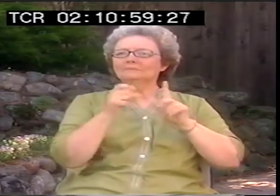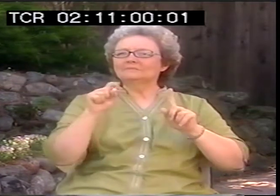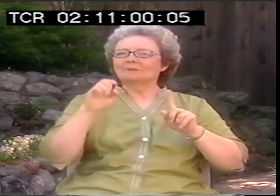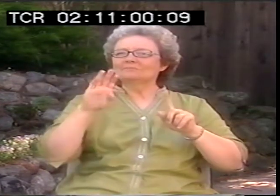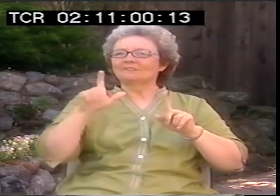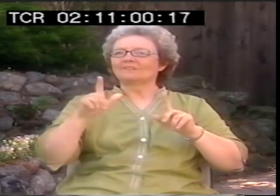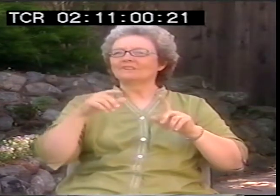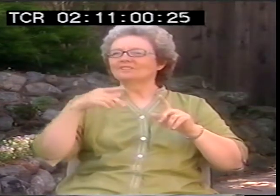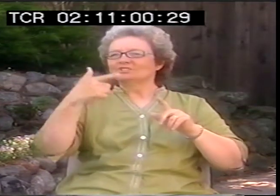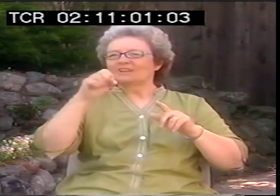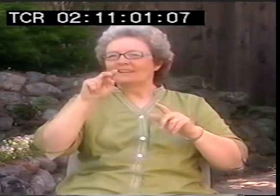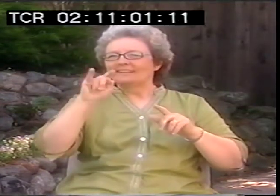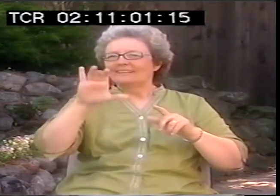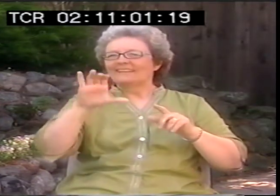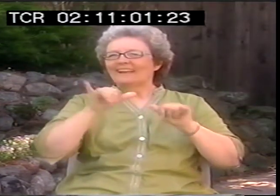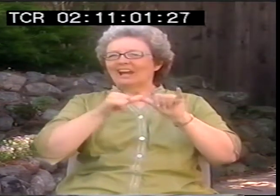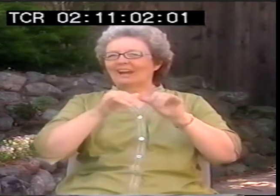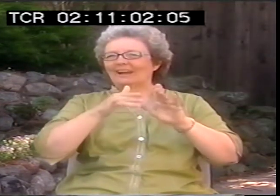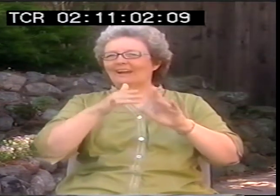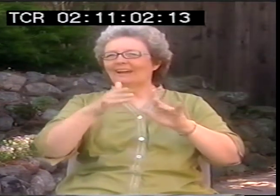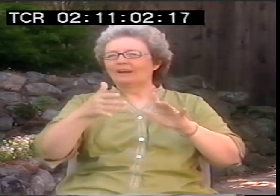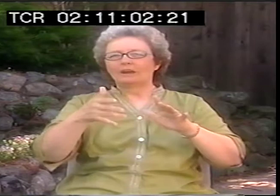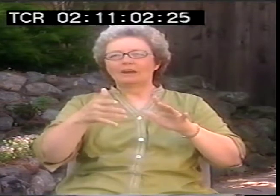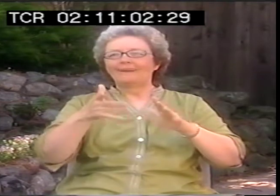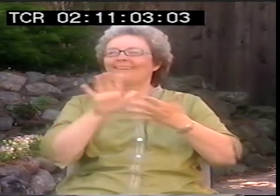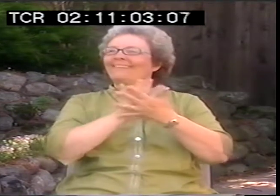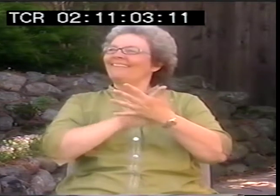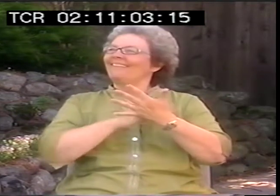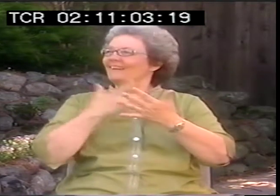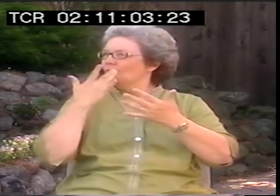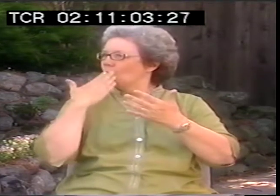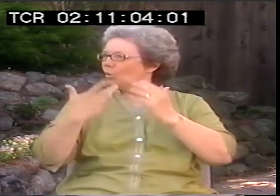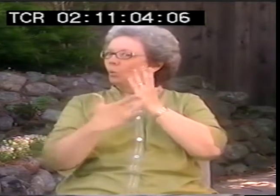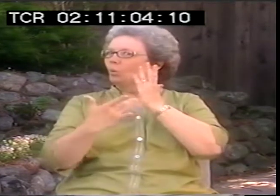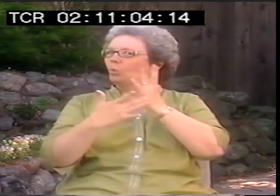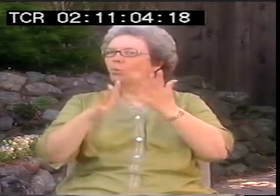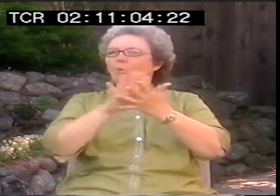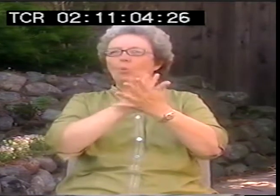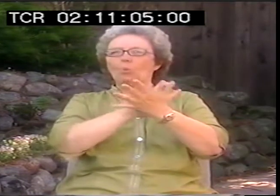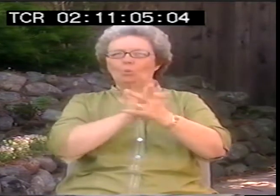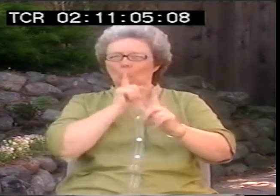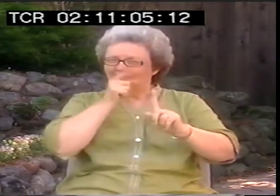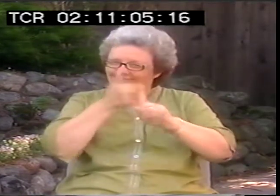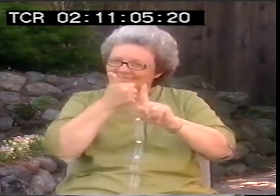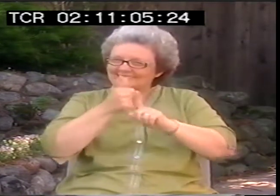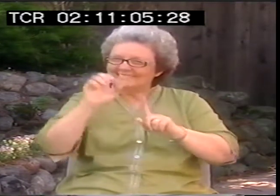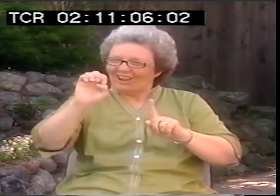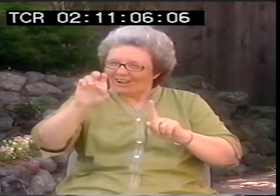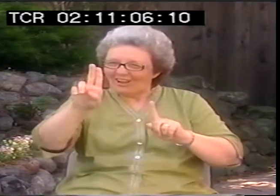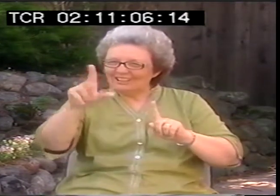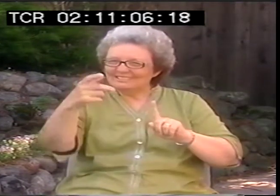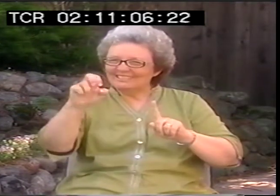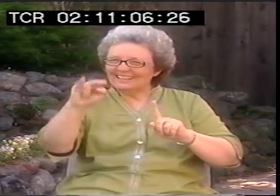of stem cells that's just this nice sanitized way to be doing eugenics, which means cleaning up the race.